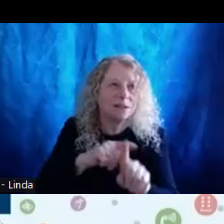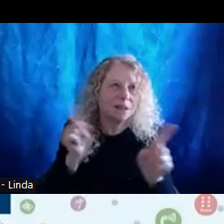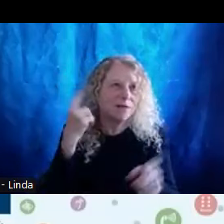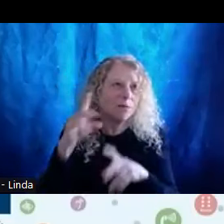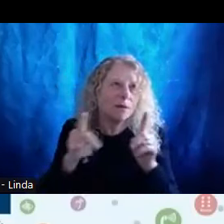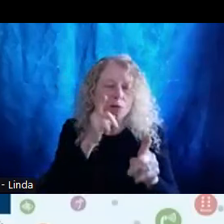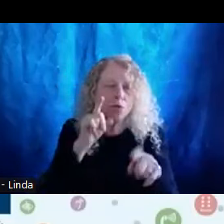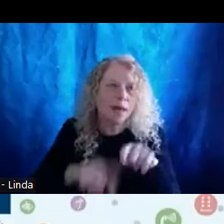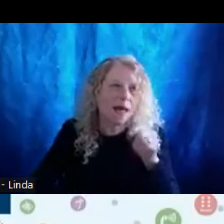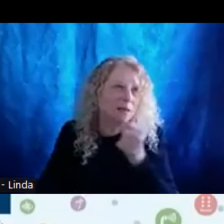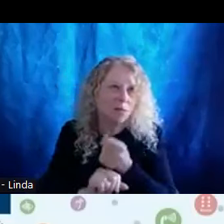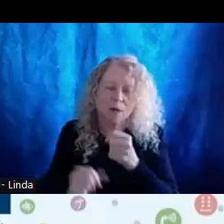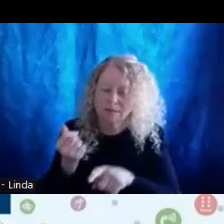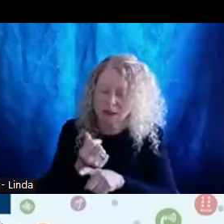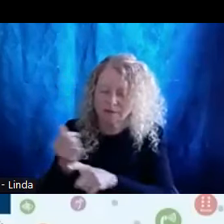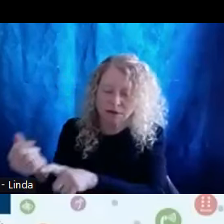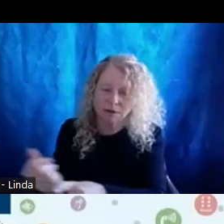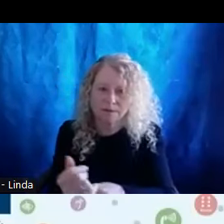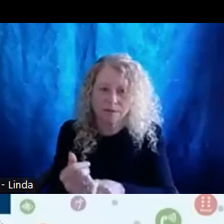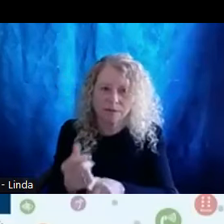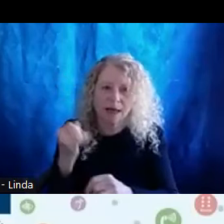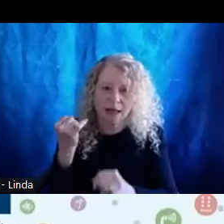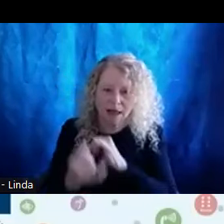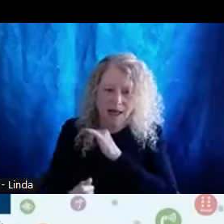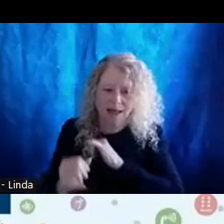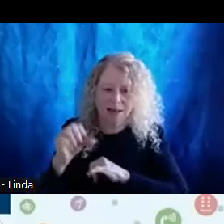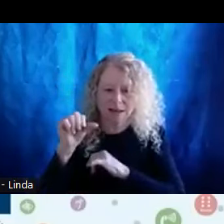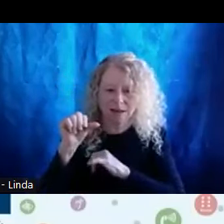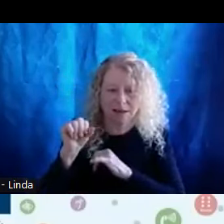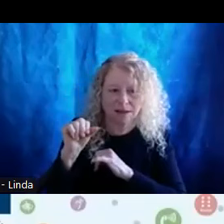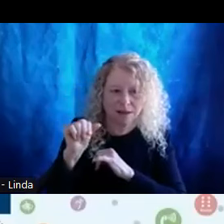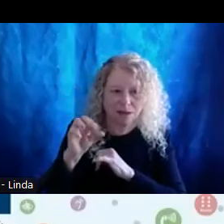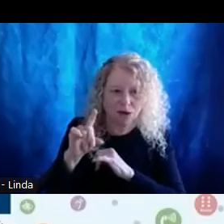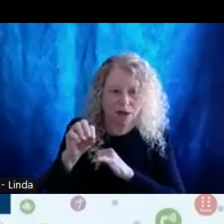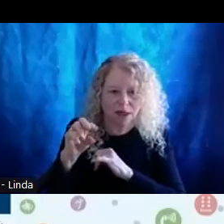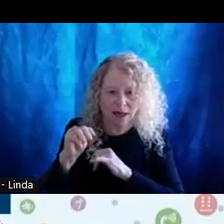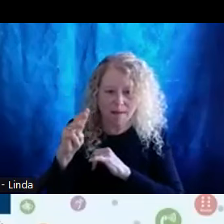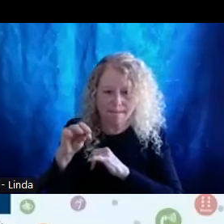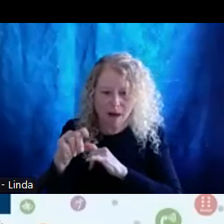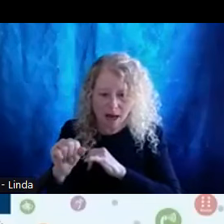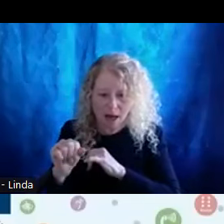is Frank Tagore Sardiña Miles. He works with the Oregon Department of Health Services,